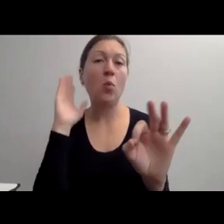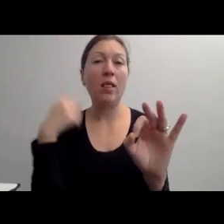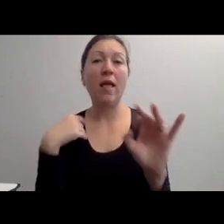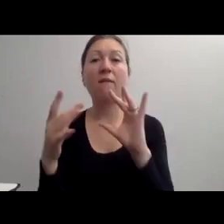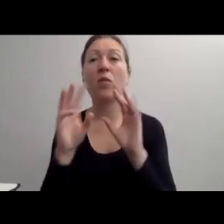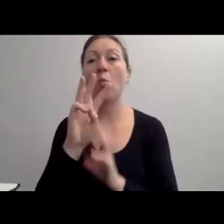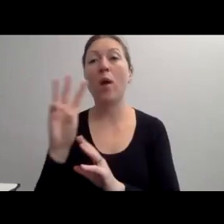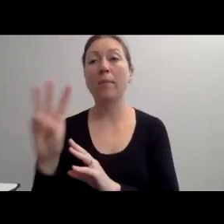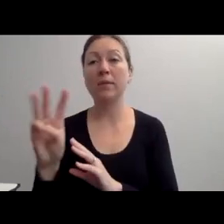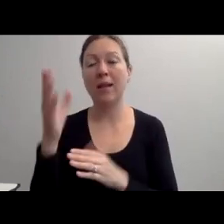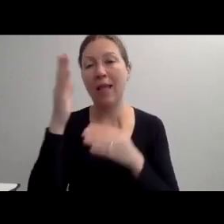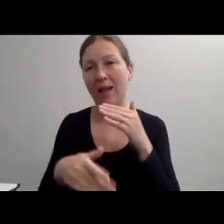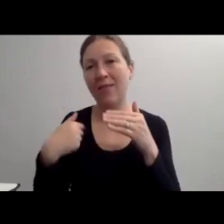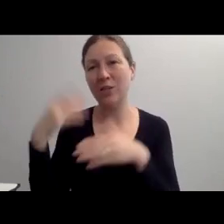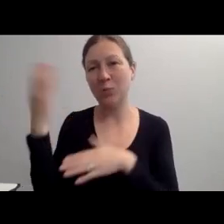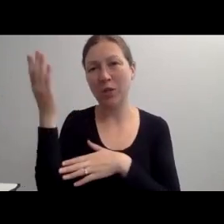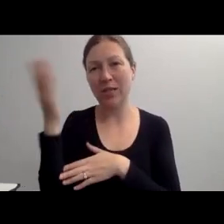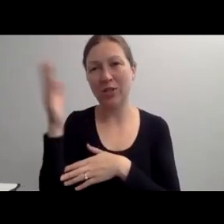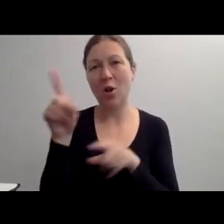DISABILITIES OR SIGNIFICANT INJURIES."